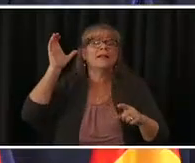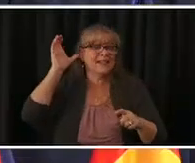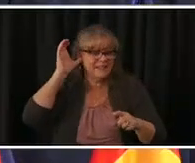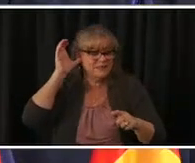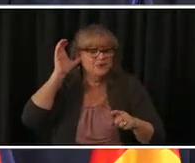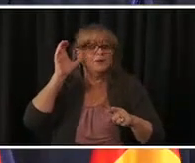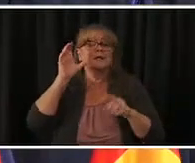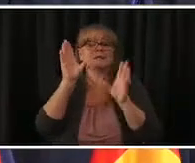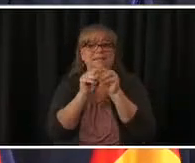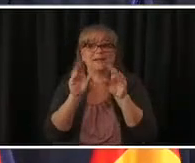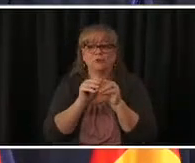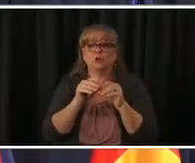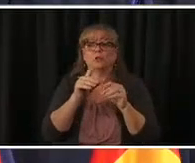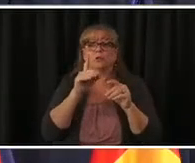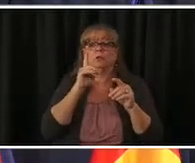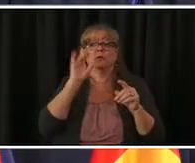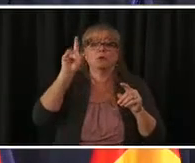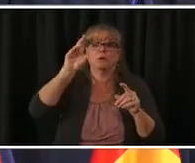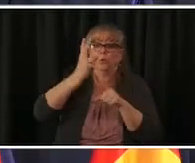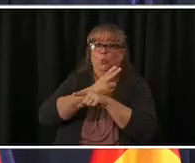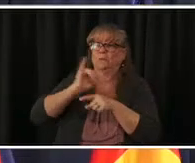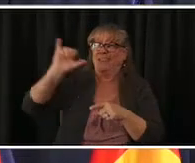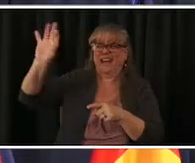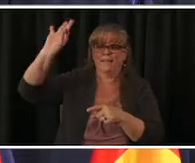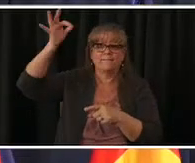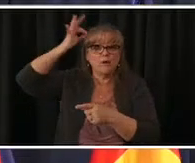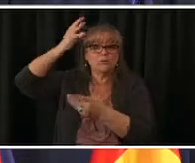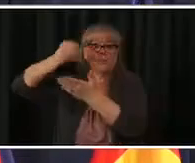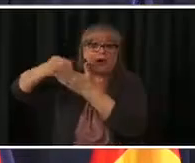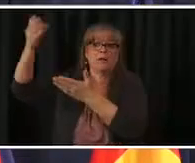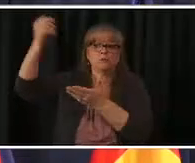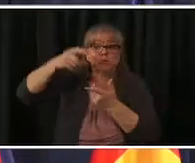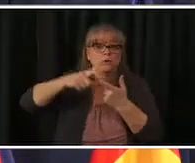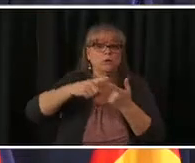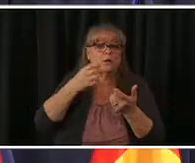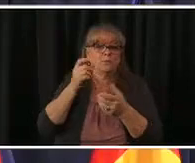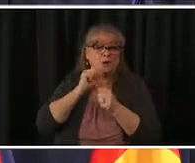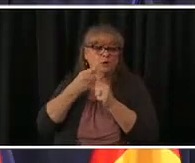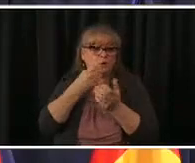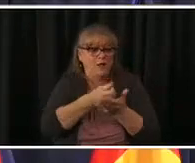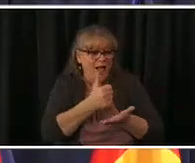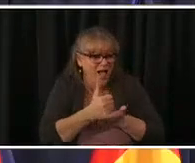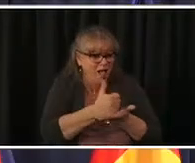to help create opportunity grow our economy and build back stronger than before we had our first